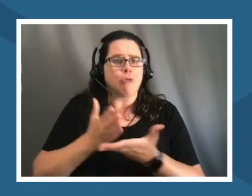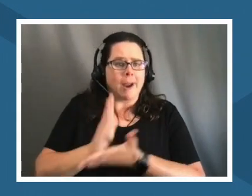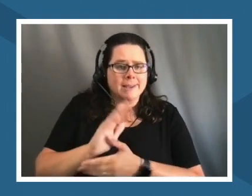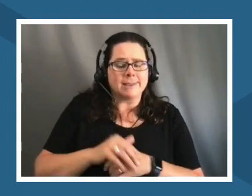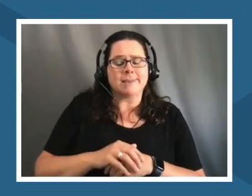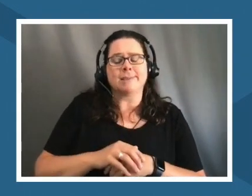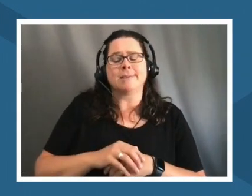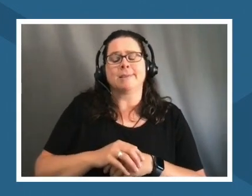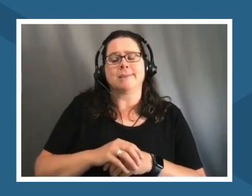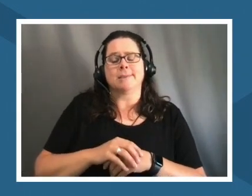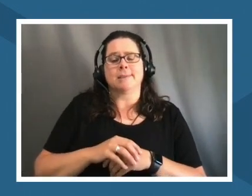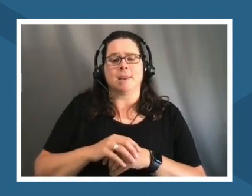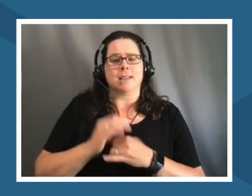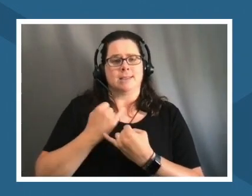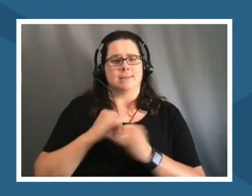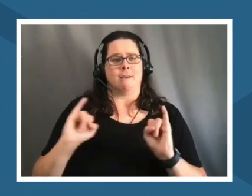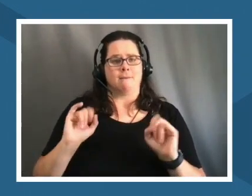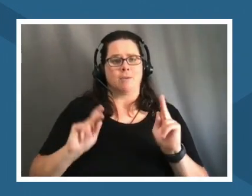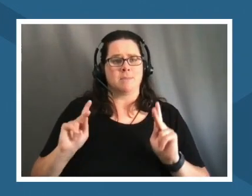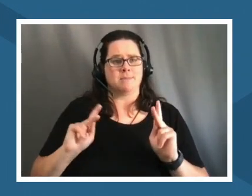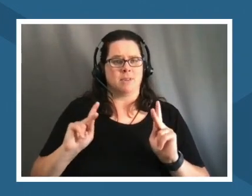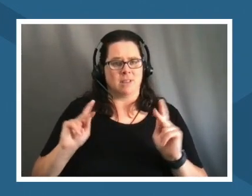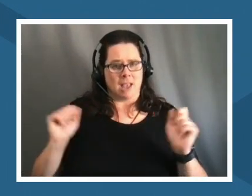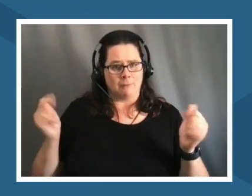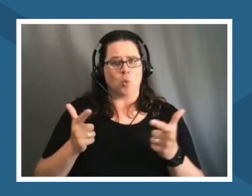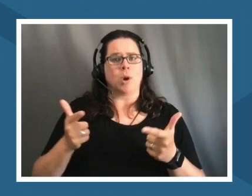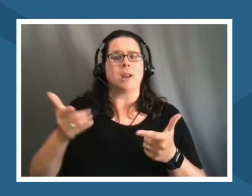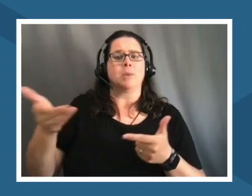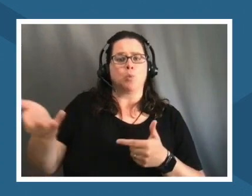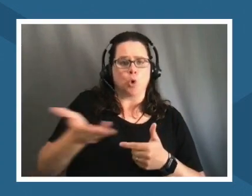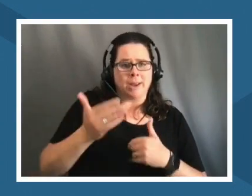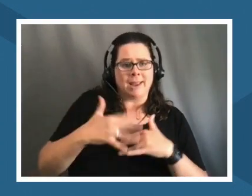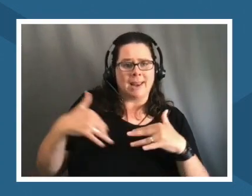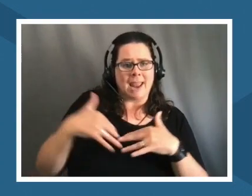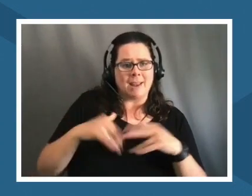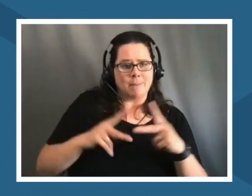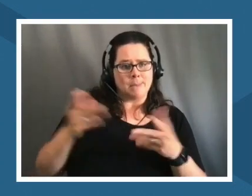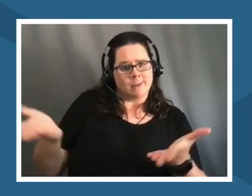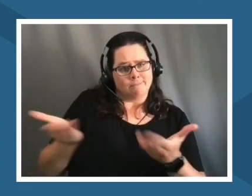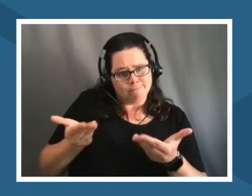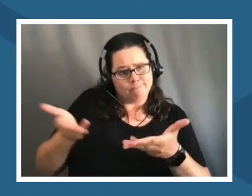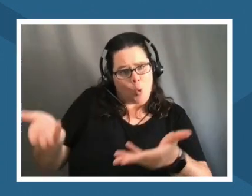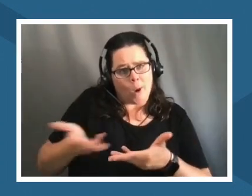everywhere bring us to the table